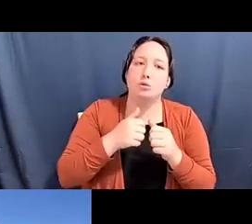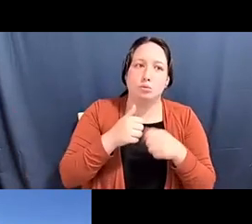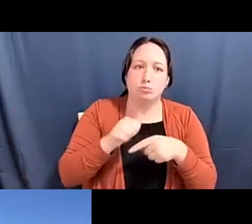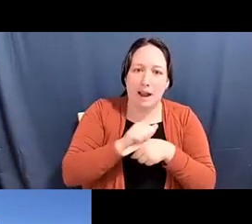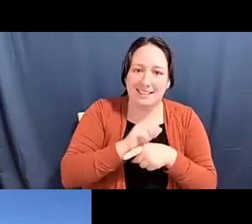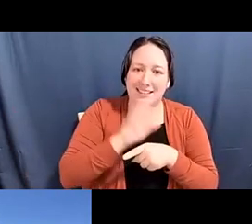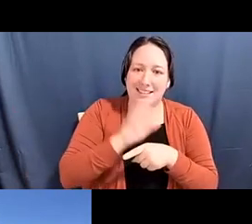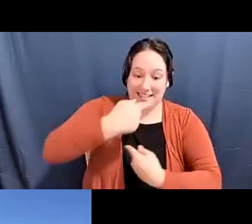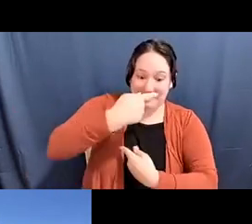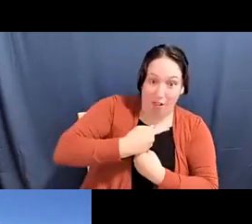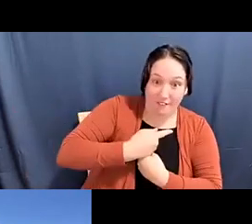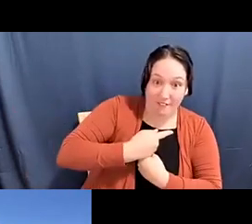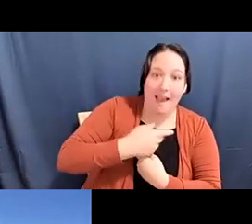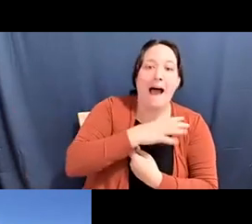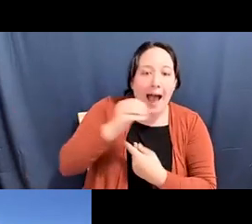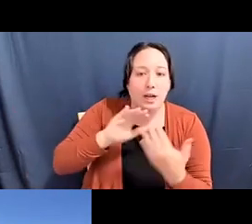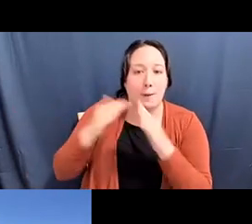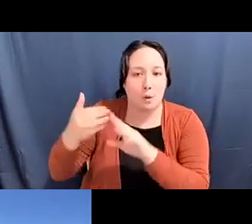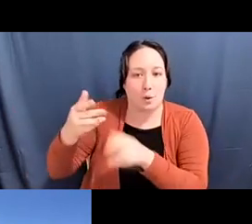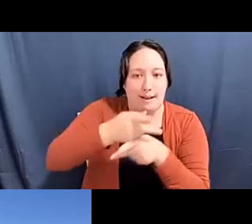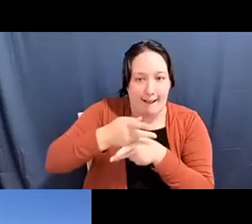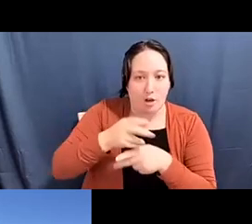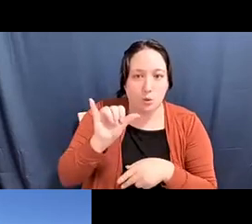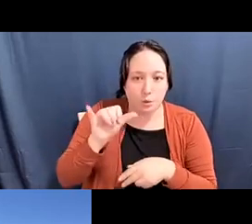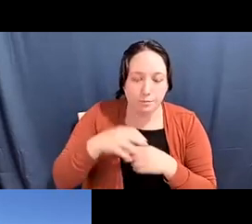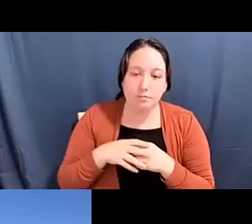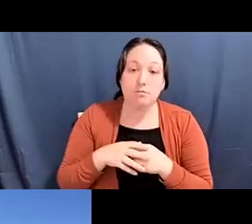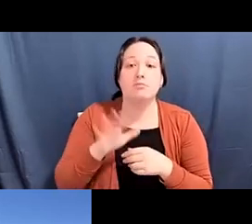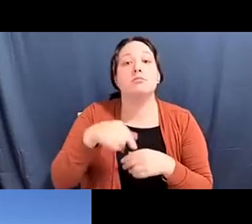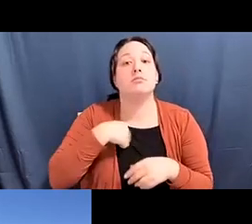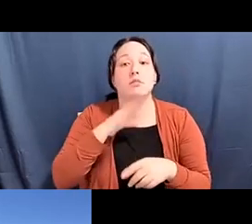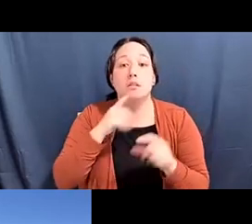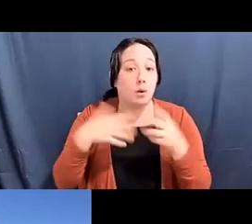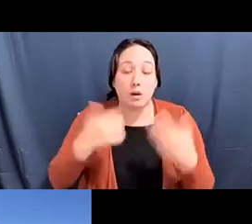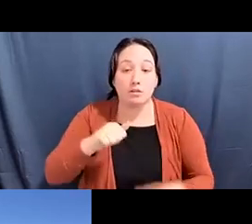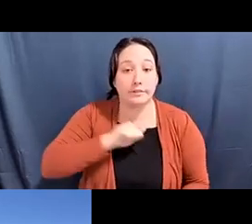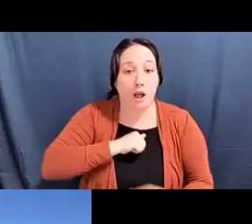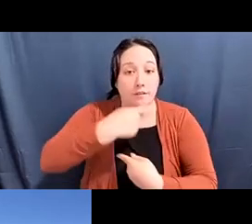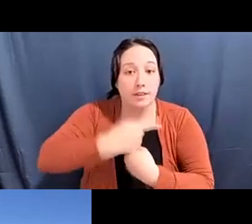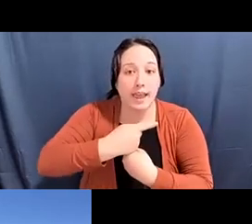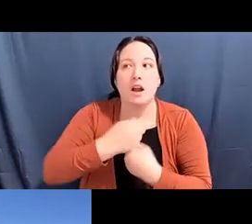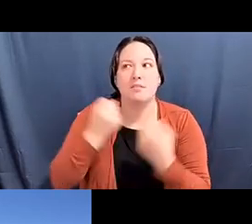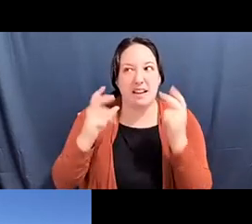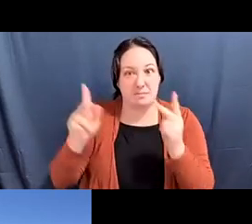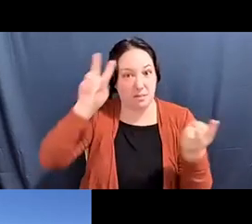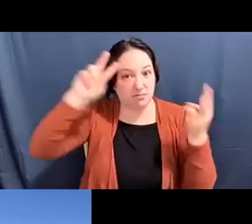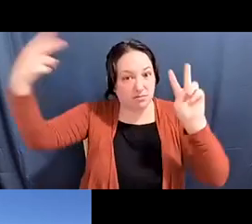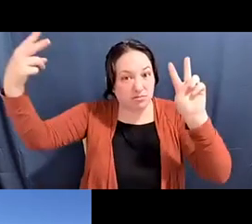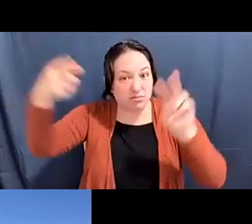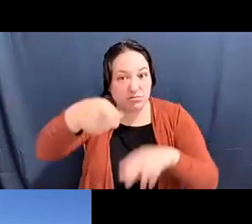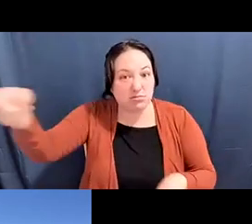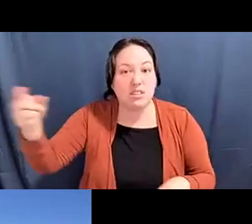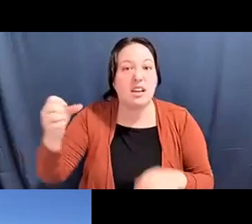Alex Tom he/him: And what I write is that self care can... has been misunderstood and mischaracterized in the movement.